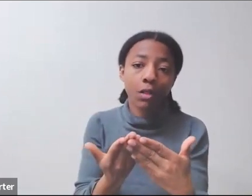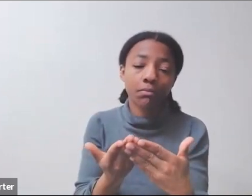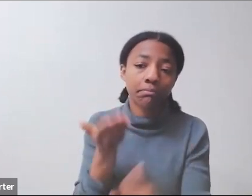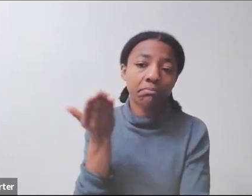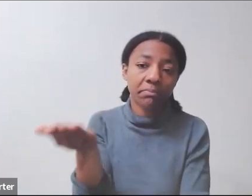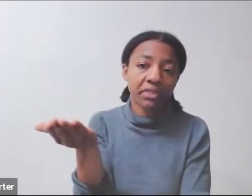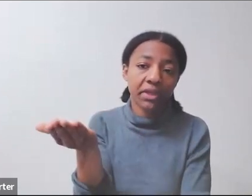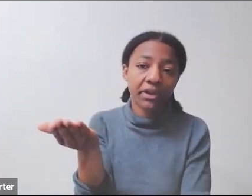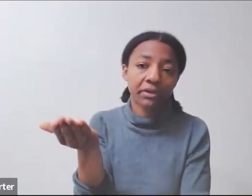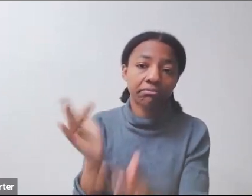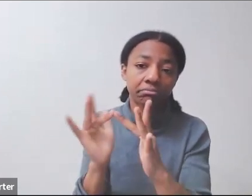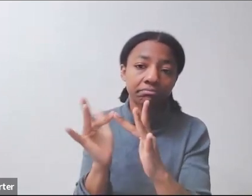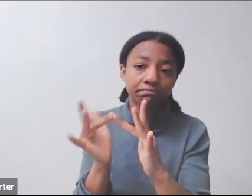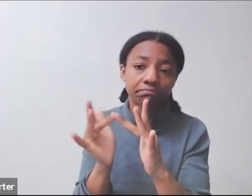is they open at different times.